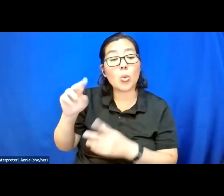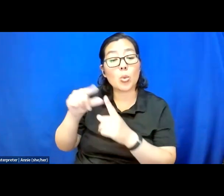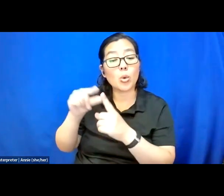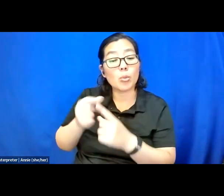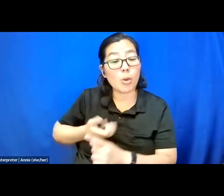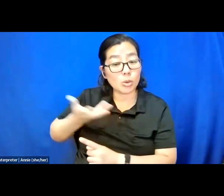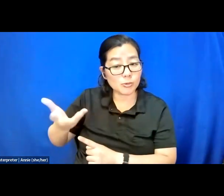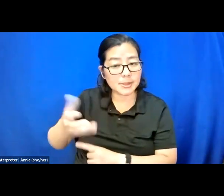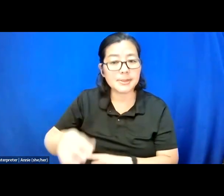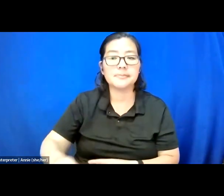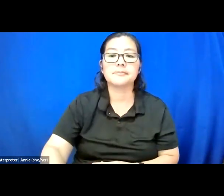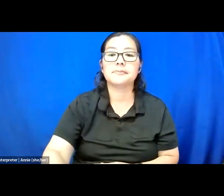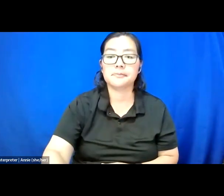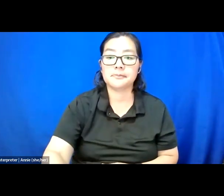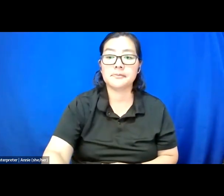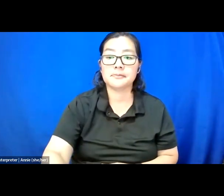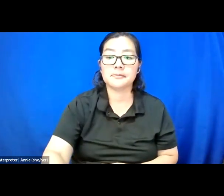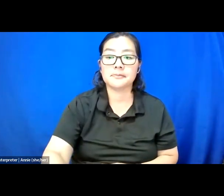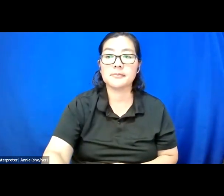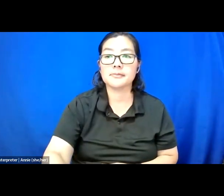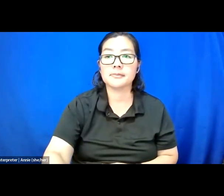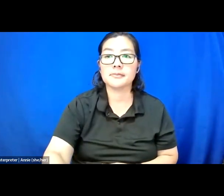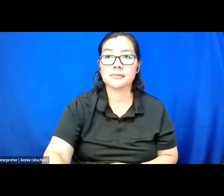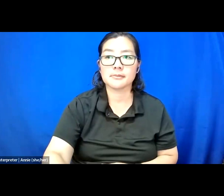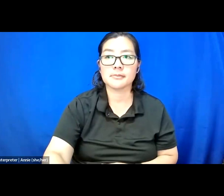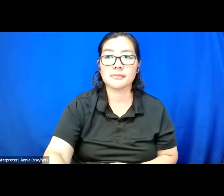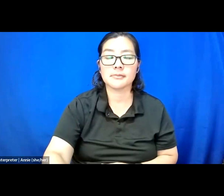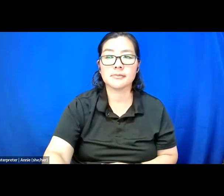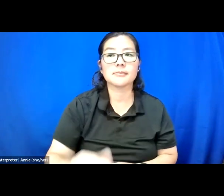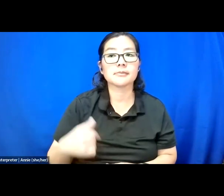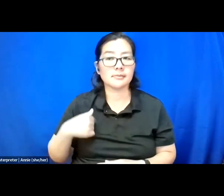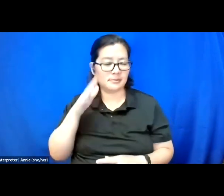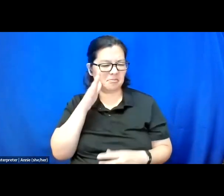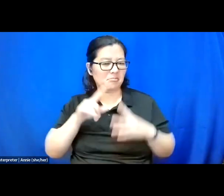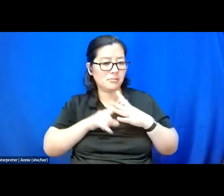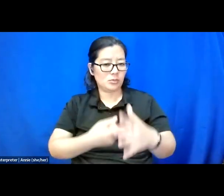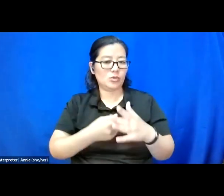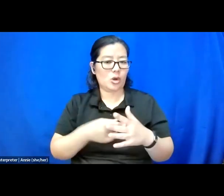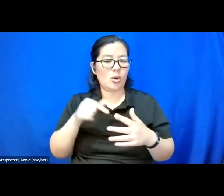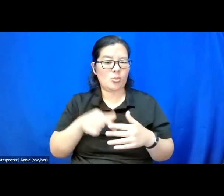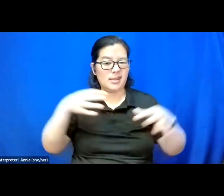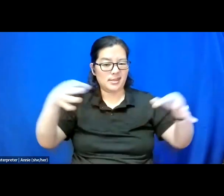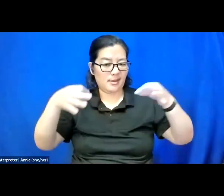And I will start off with this definition first.